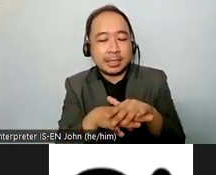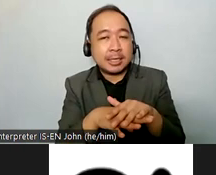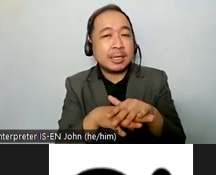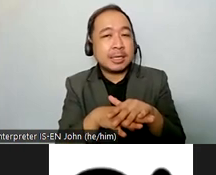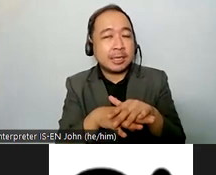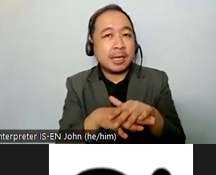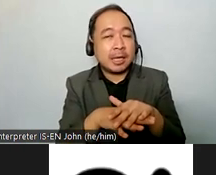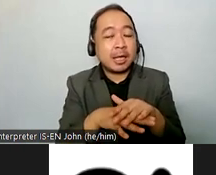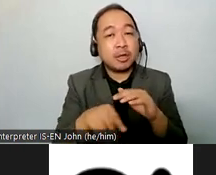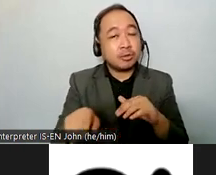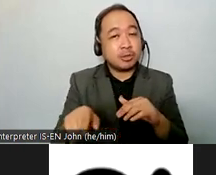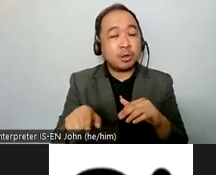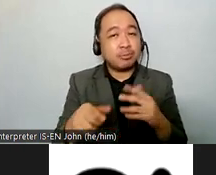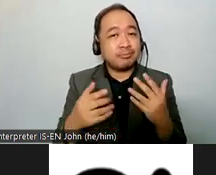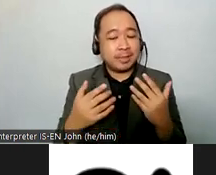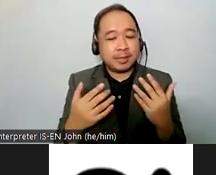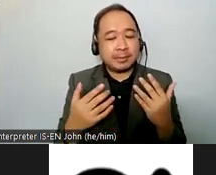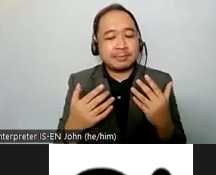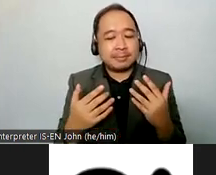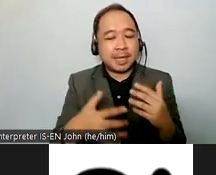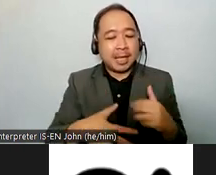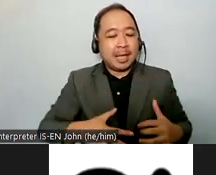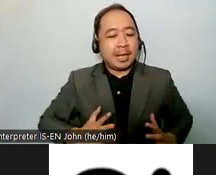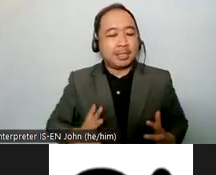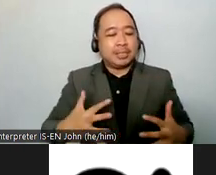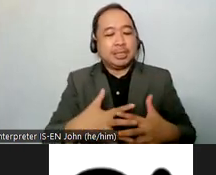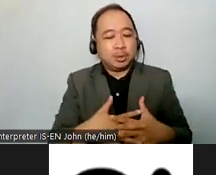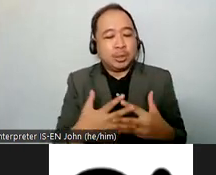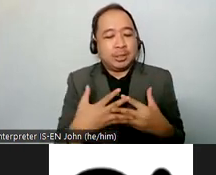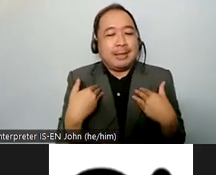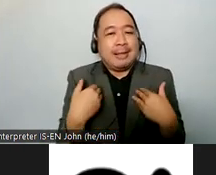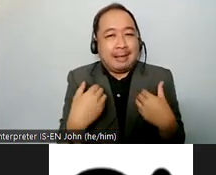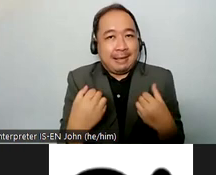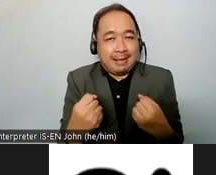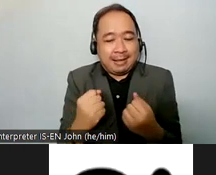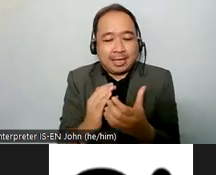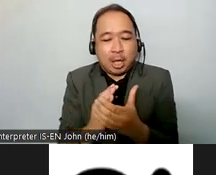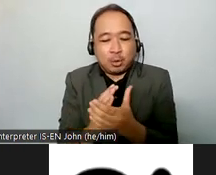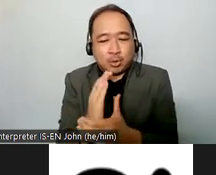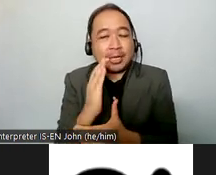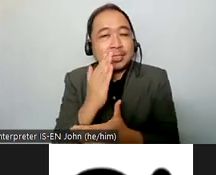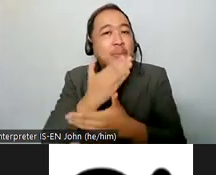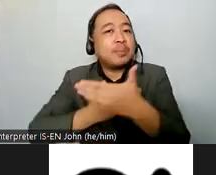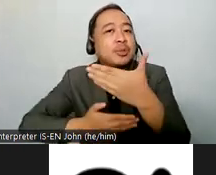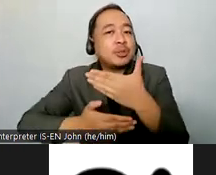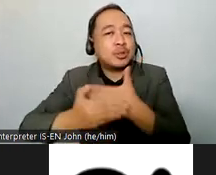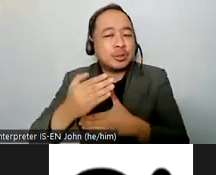and rights for a person with disabilities this panel will explore challenges and good practices